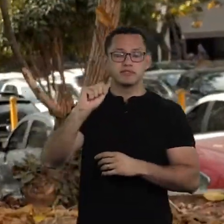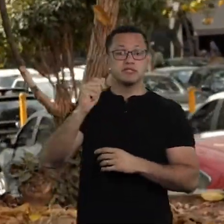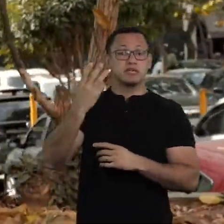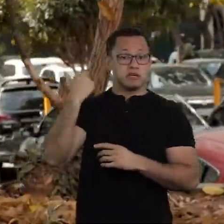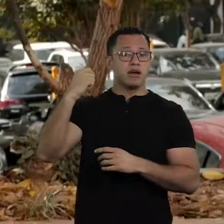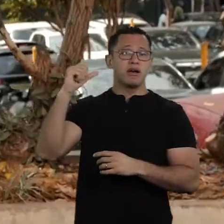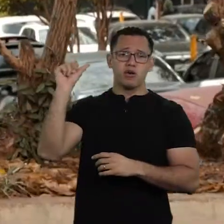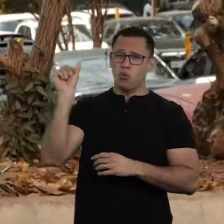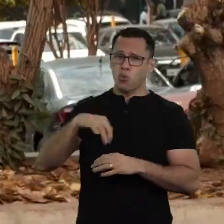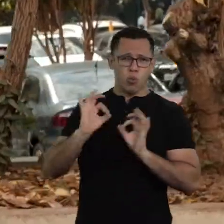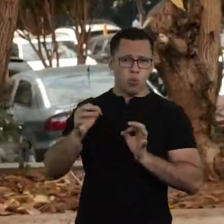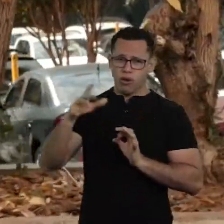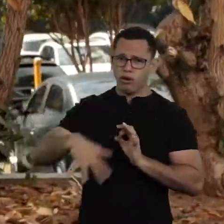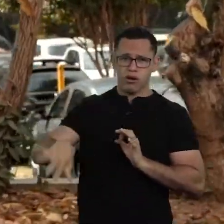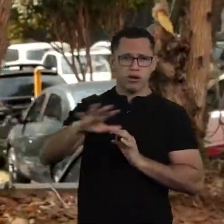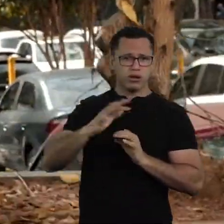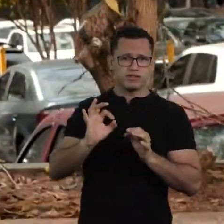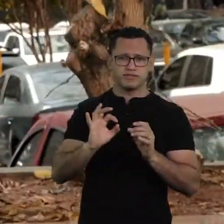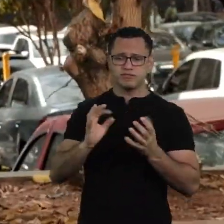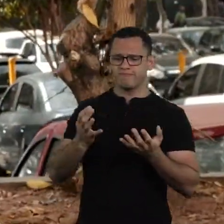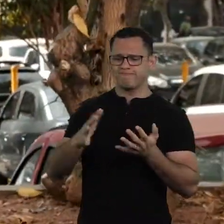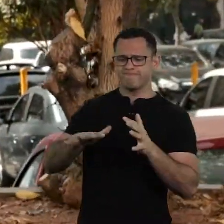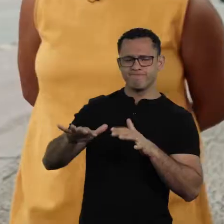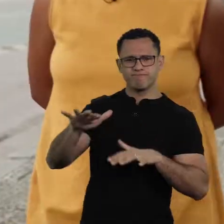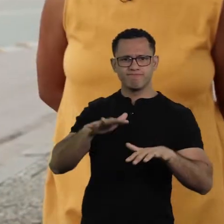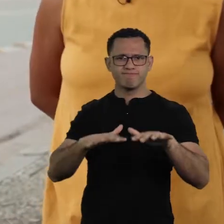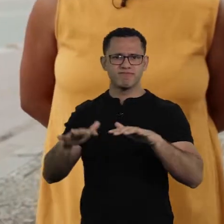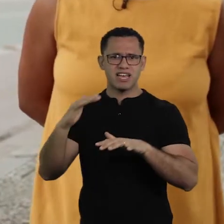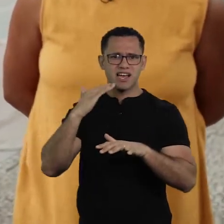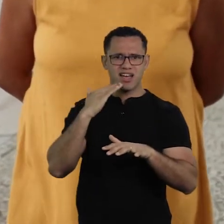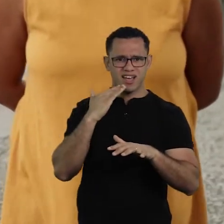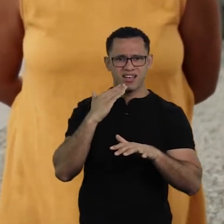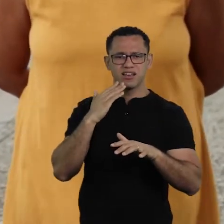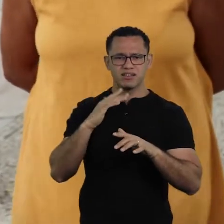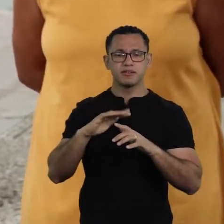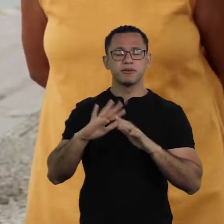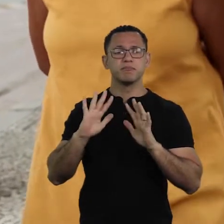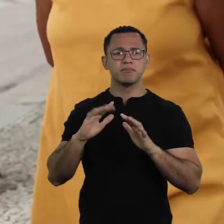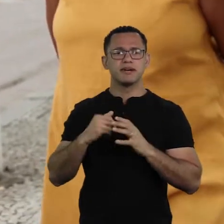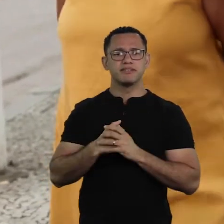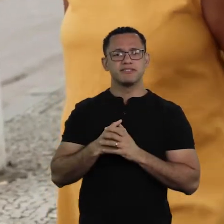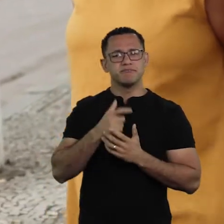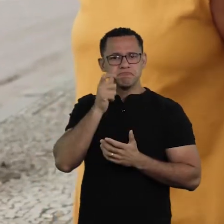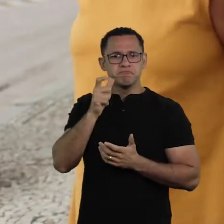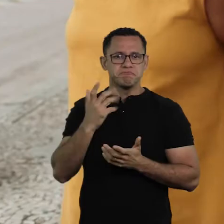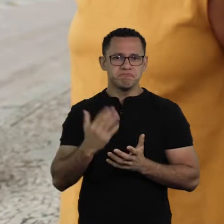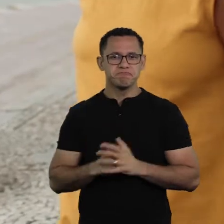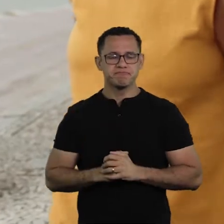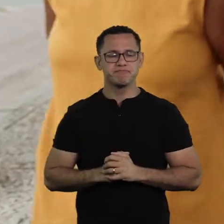More degraded, so all these tensions were very interesting.